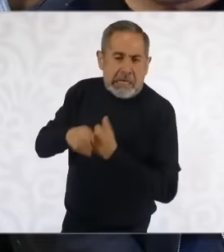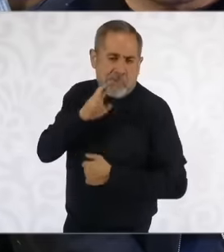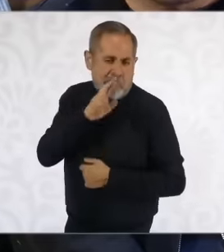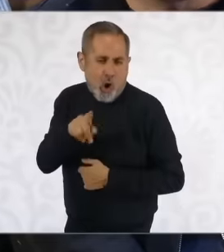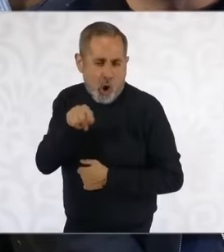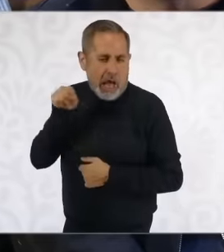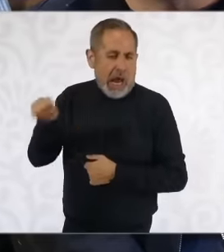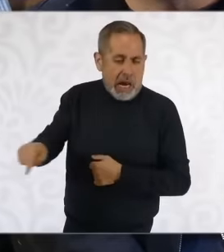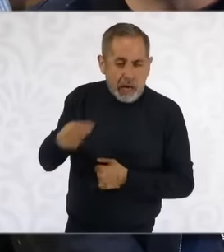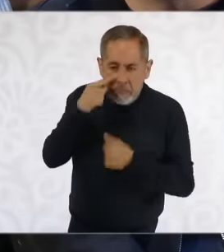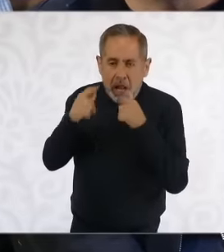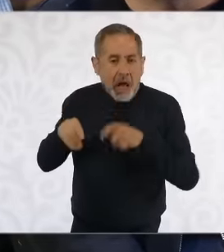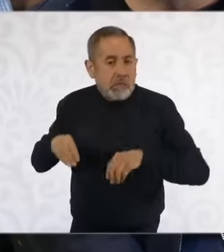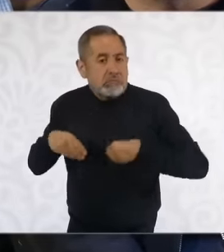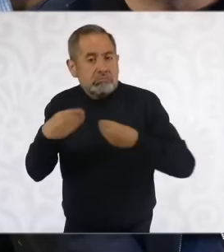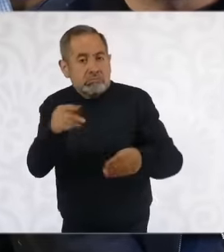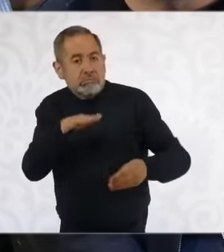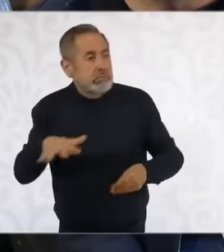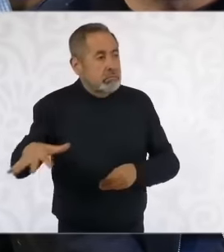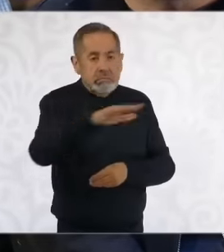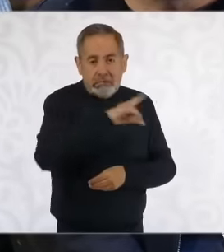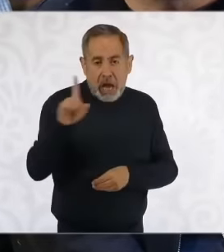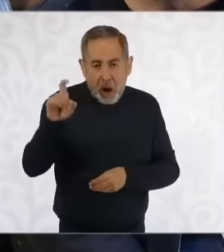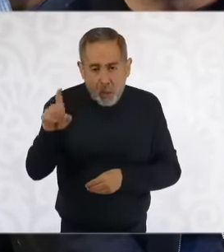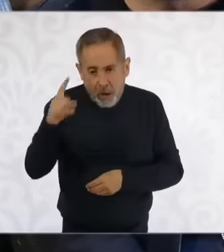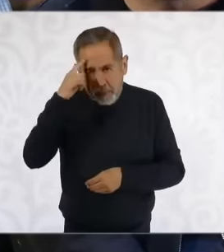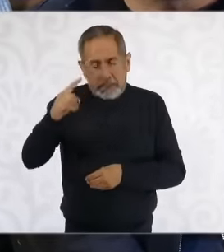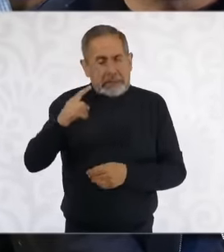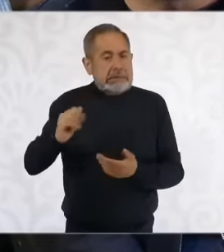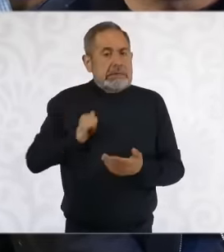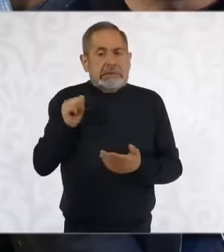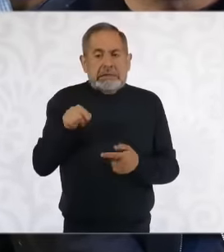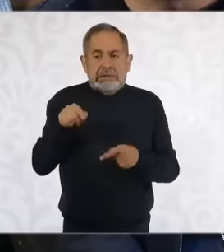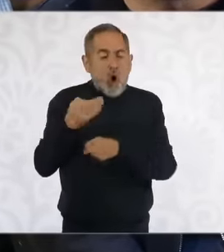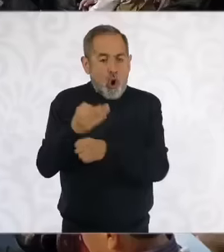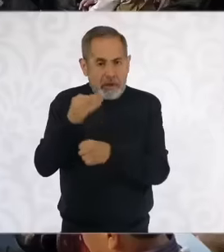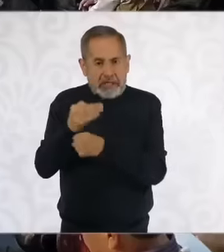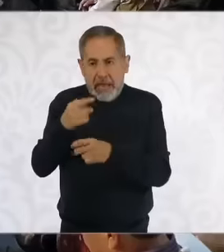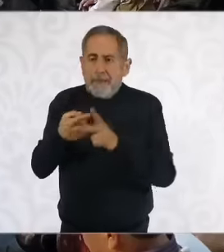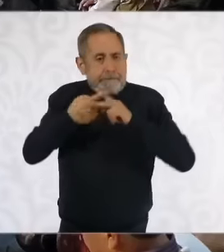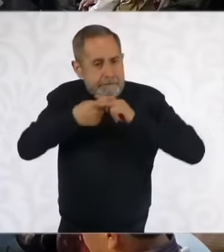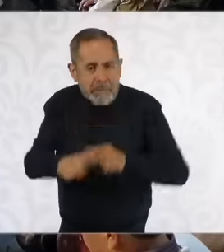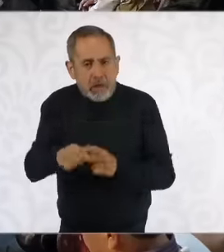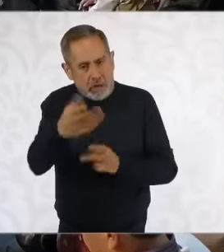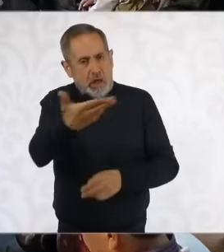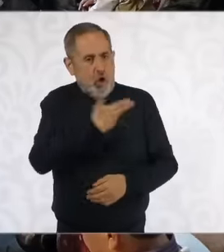access to water for the population by taking advantage of the moment in which a new